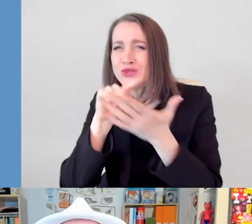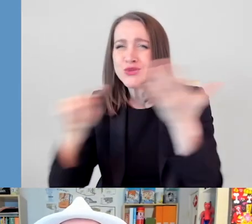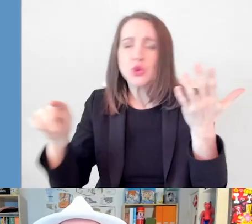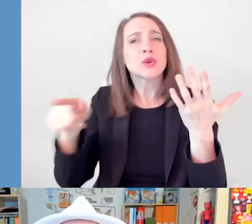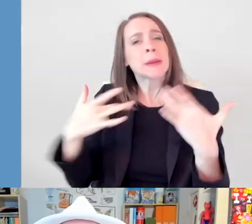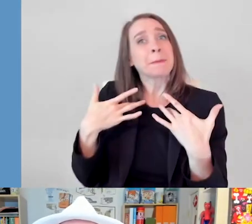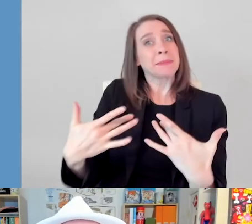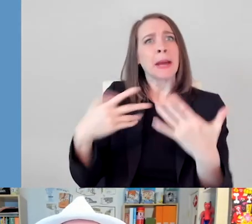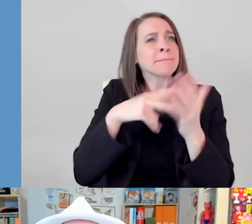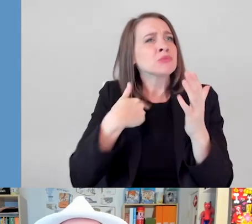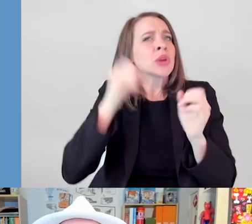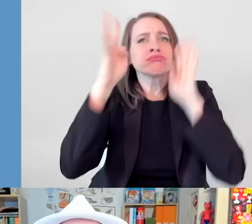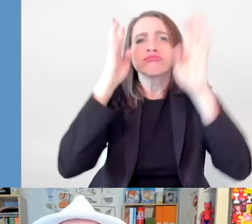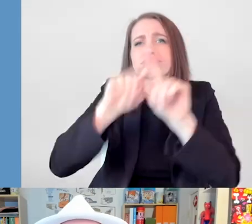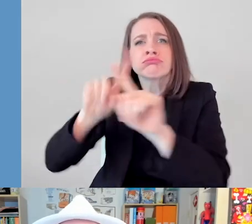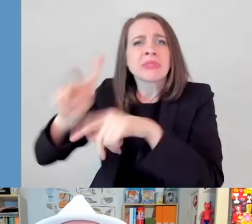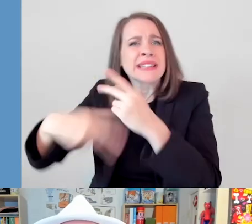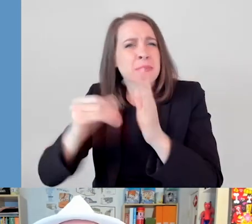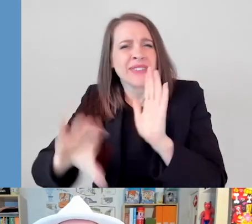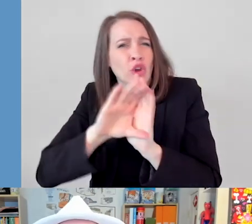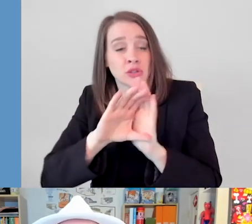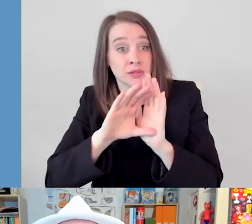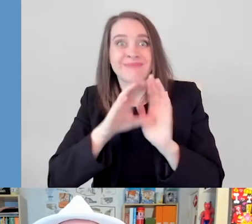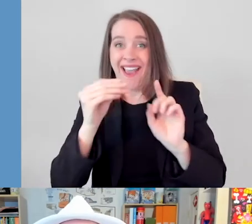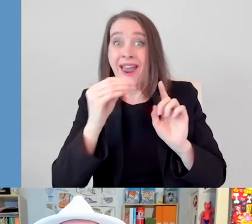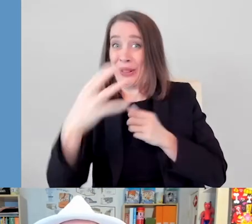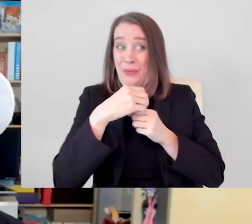to creating characters of all types, especially characters with disabilities.